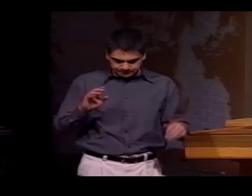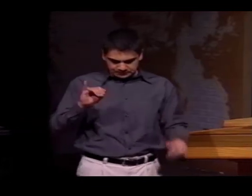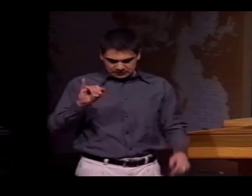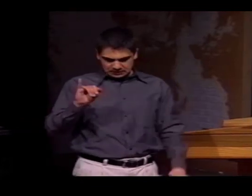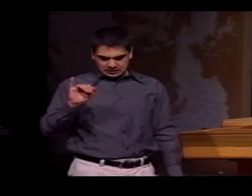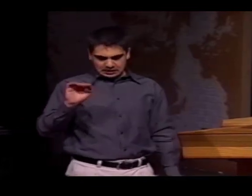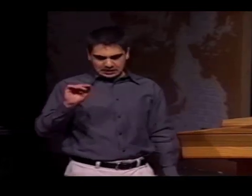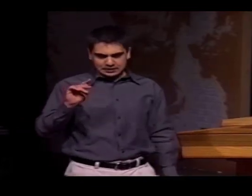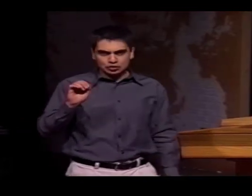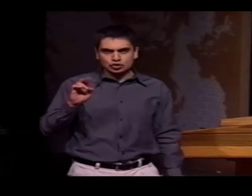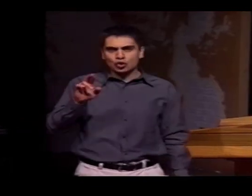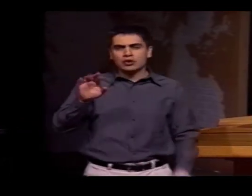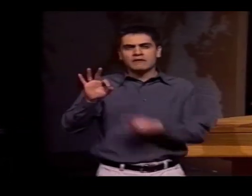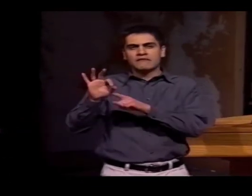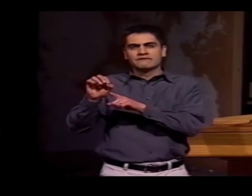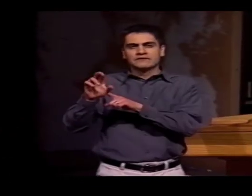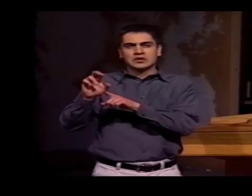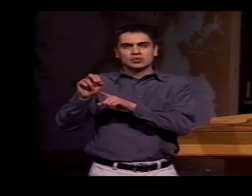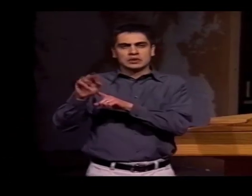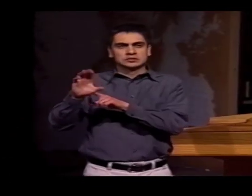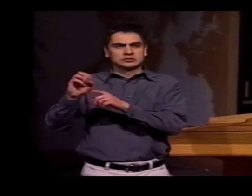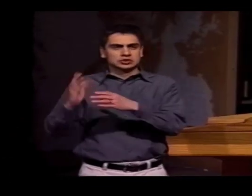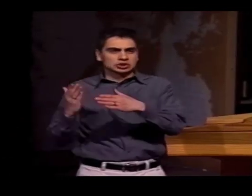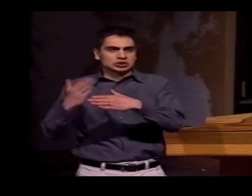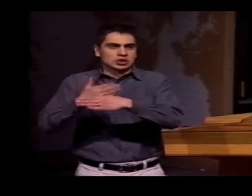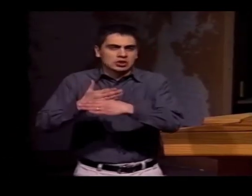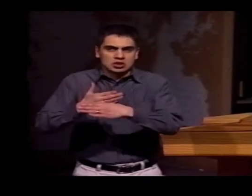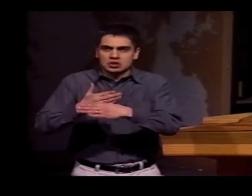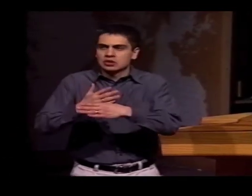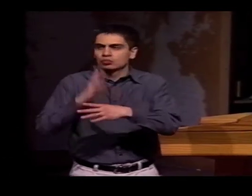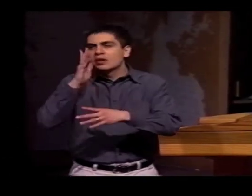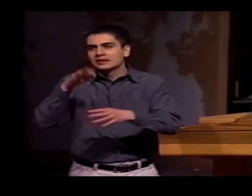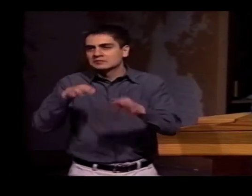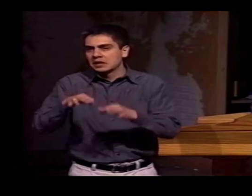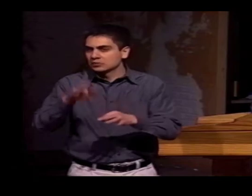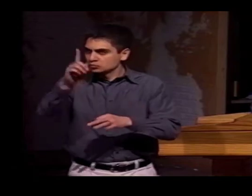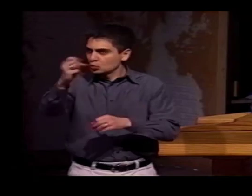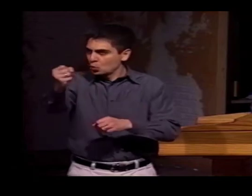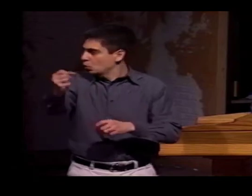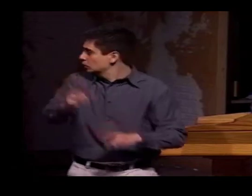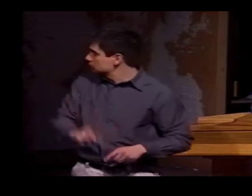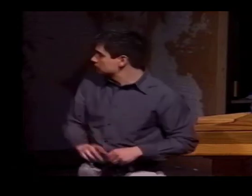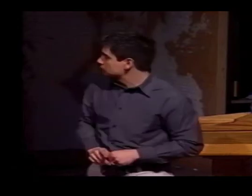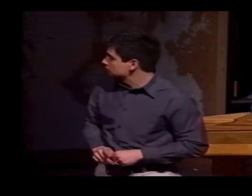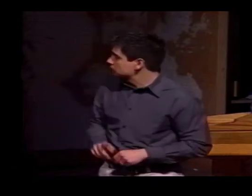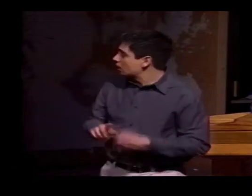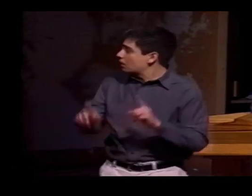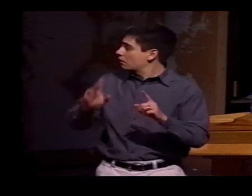I'D LIKE TO TAKE A MINUTE AND DISCUSS MY FINDINGS. ONE OF THE THINGS I'D LIKE TO TALK ABOUT IS INTERFERENCE.